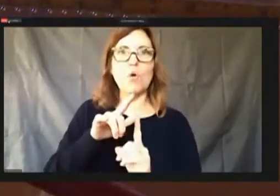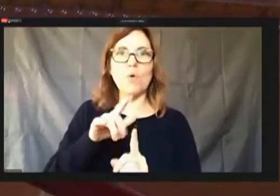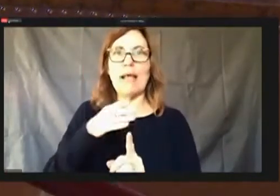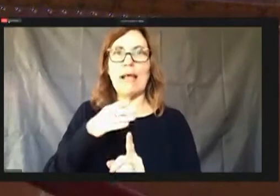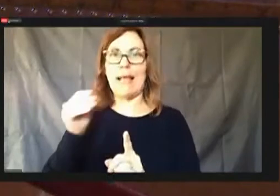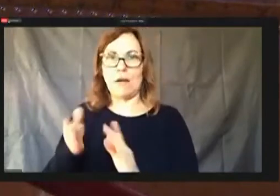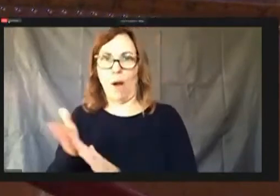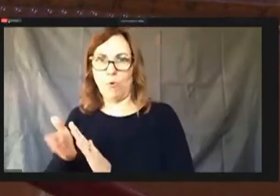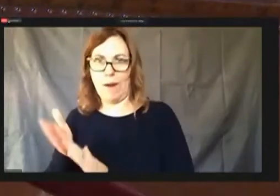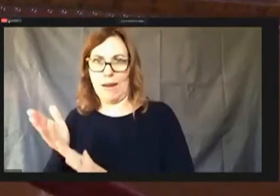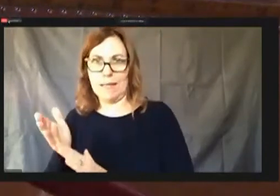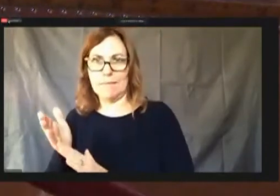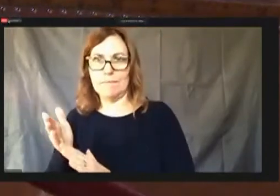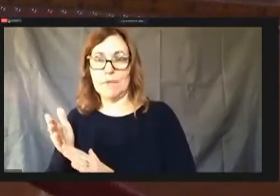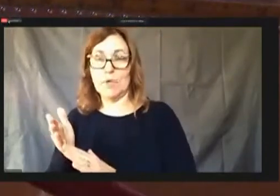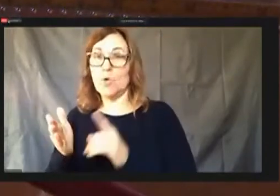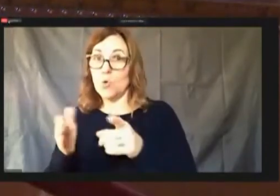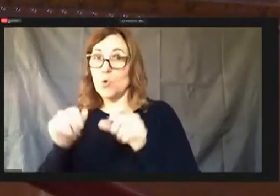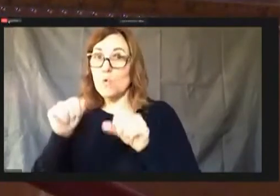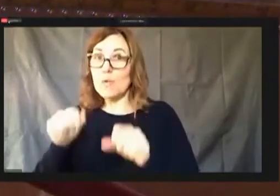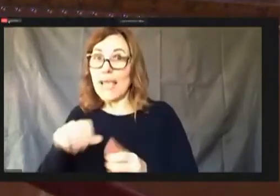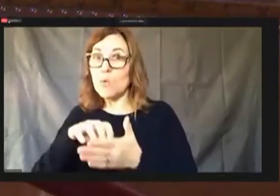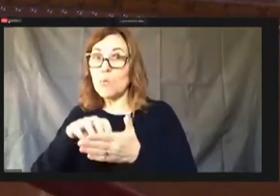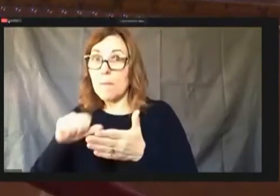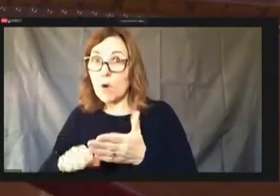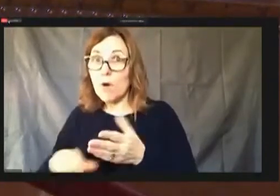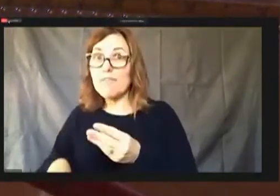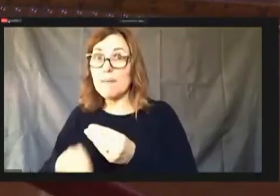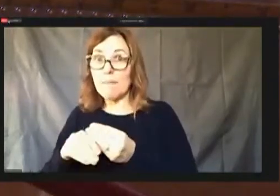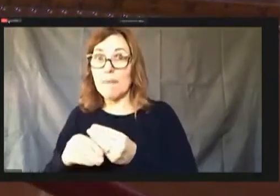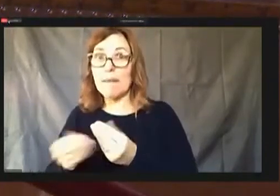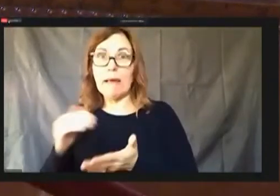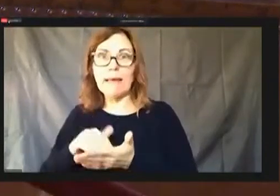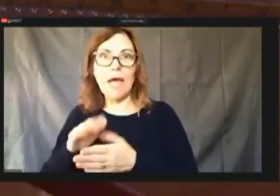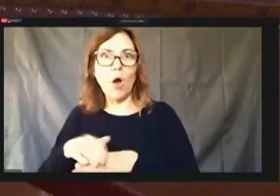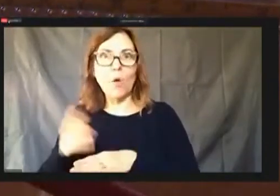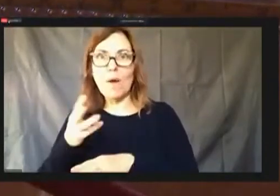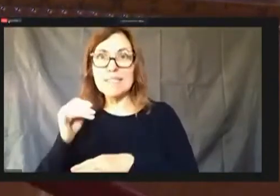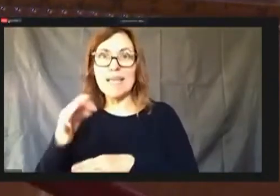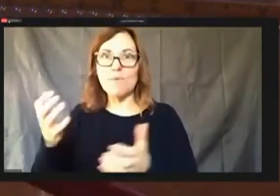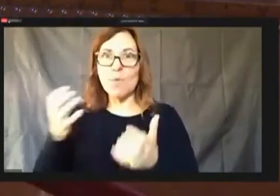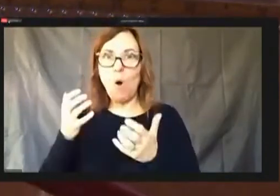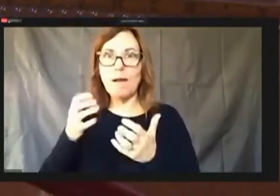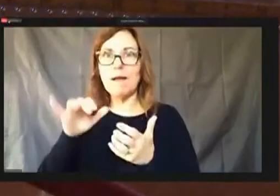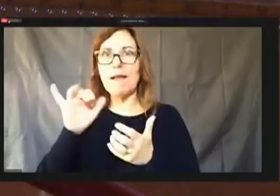can remove that amendment again on Wednesday, if you would like that specific line item.